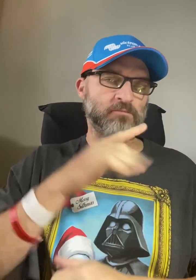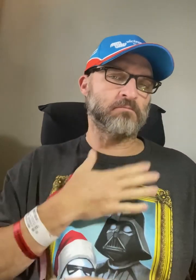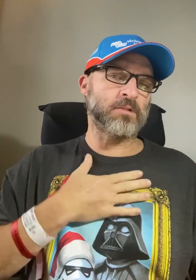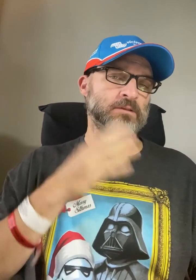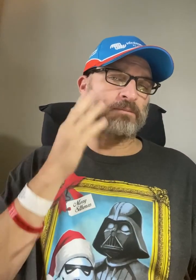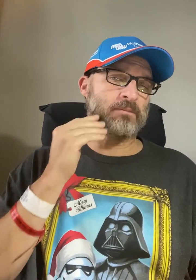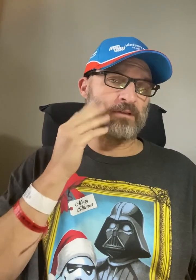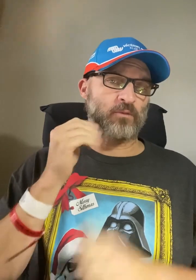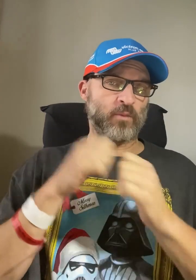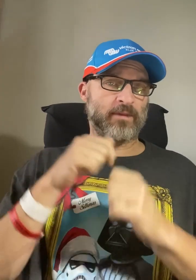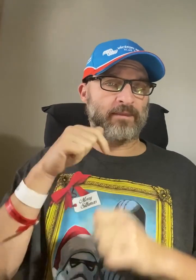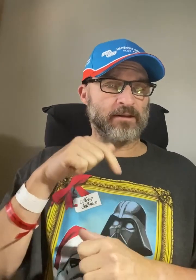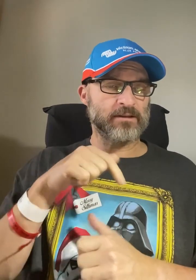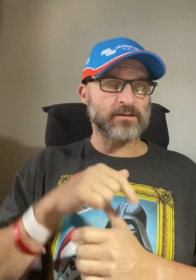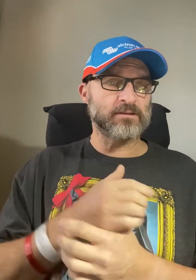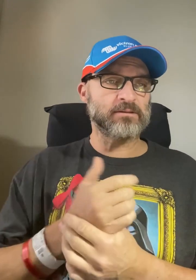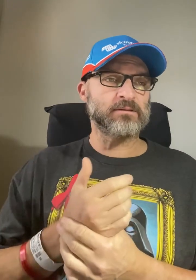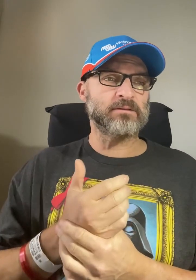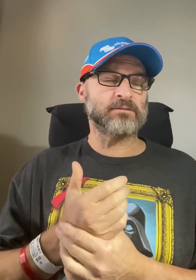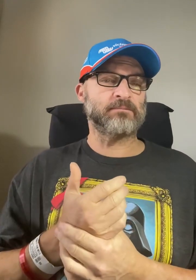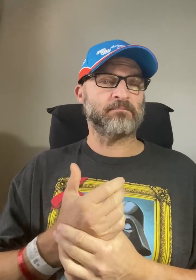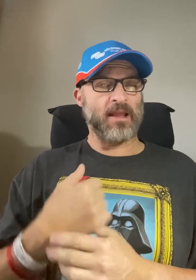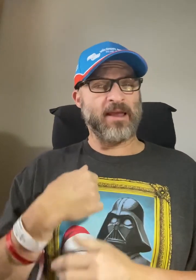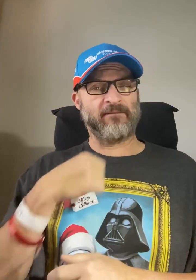my experiences with this.